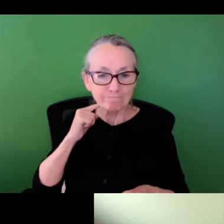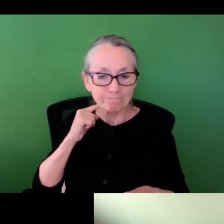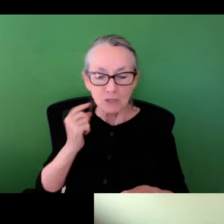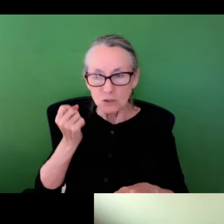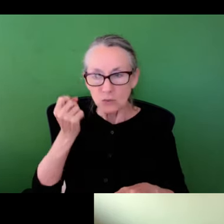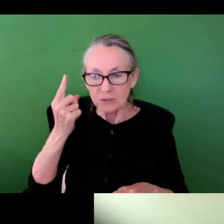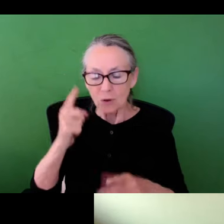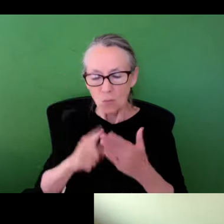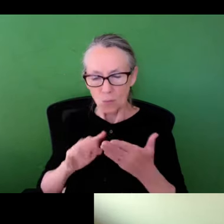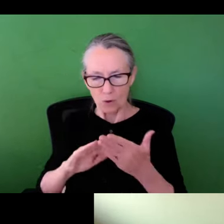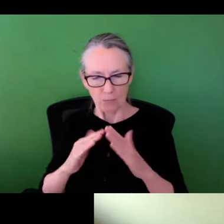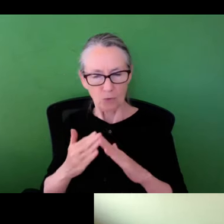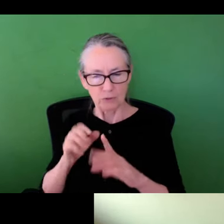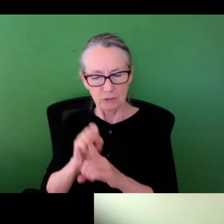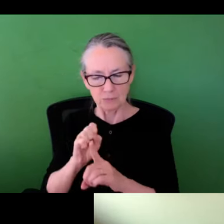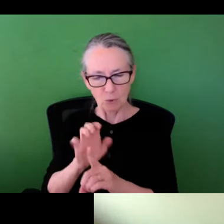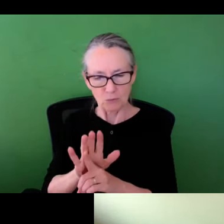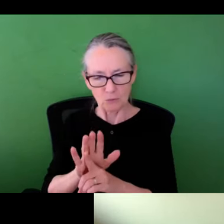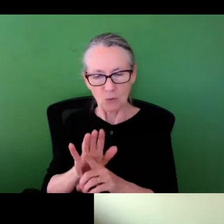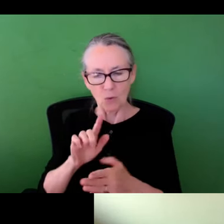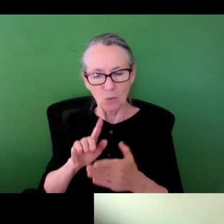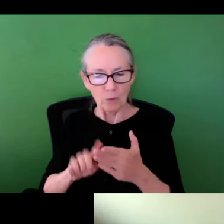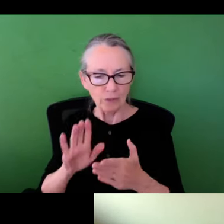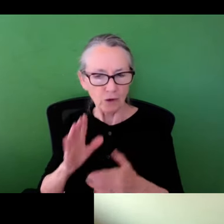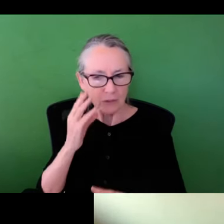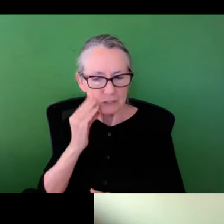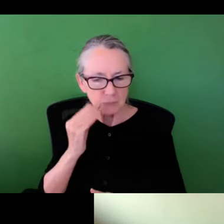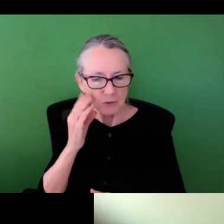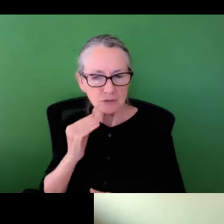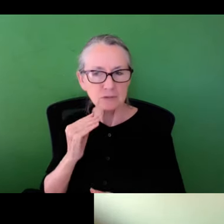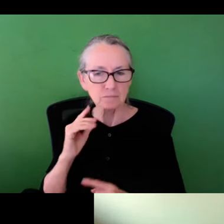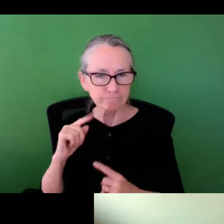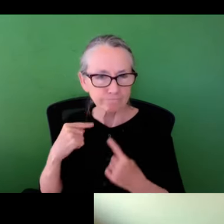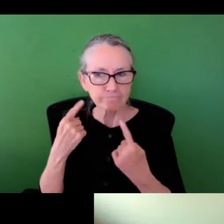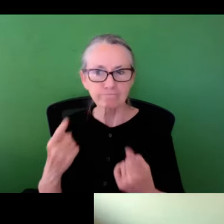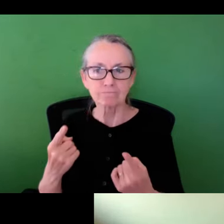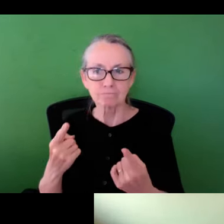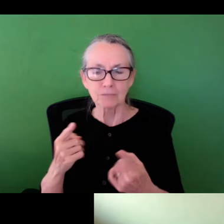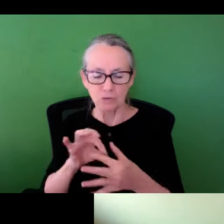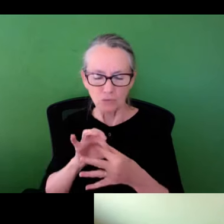sampling t-test for waterborne bacteria, to understand what communities are being exposed to and what their